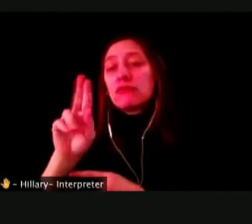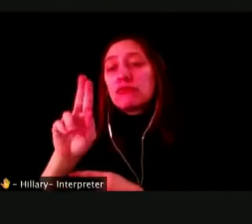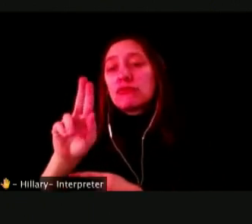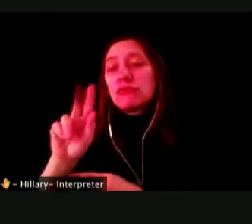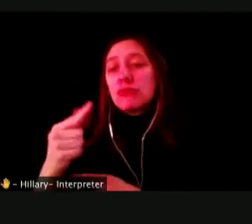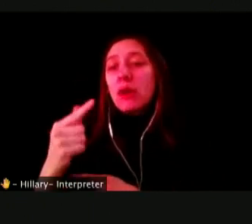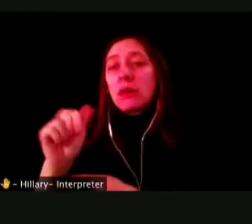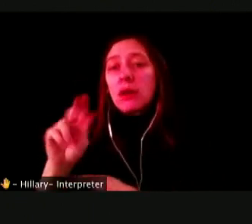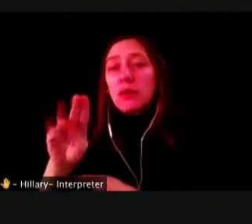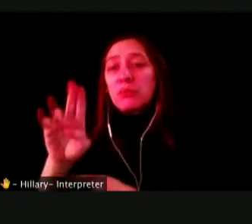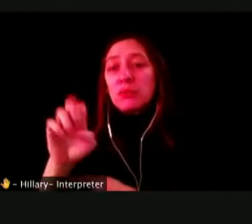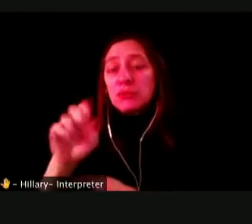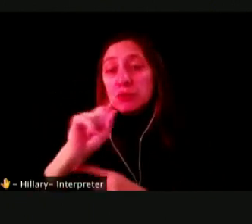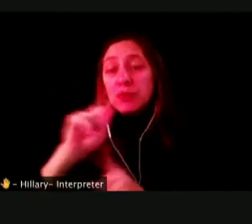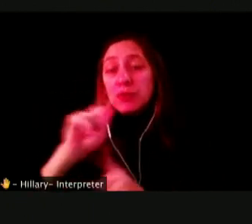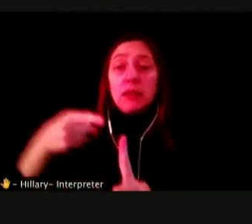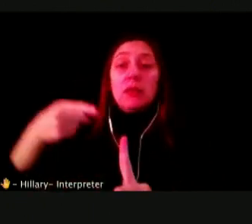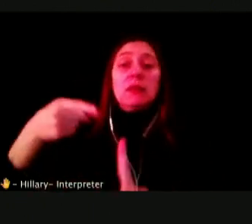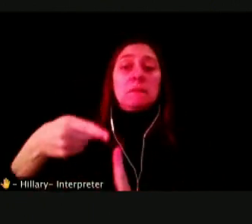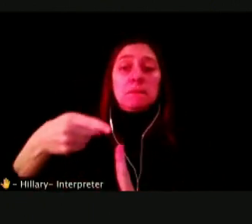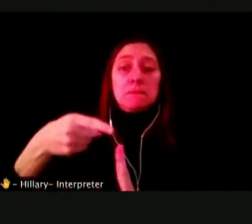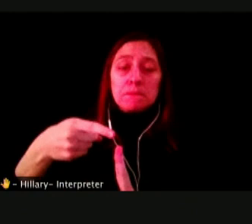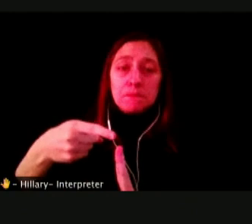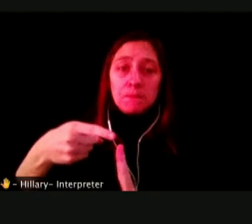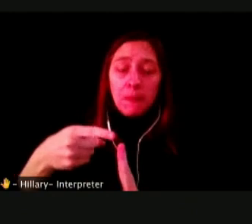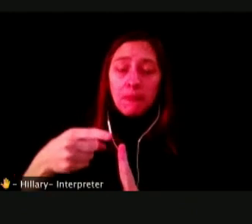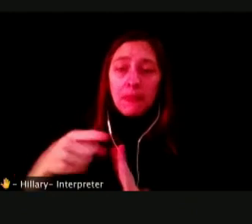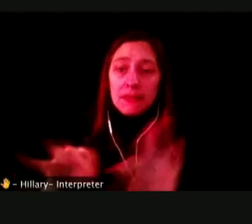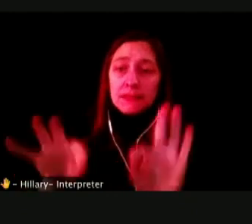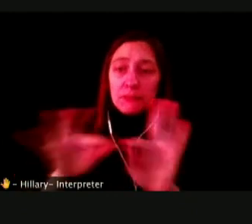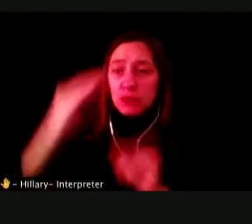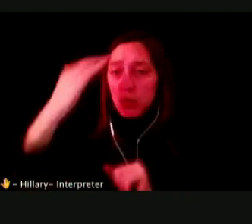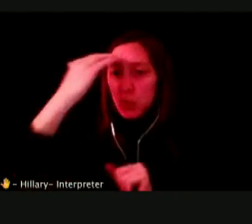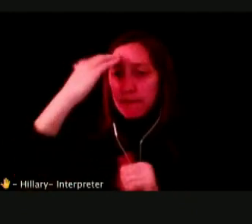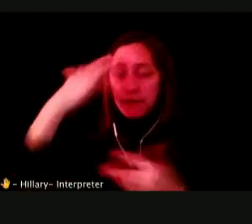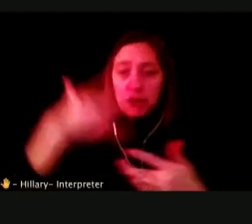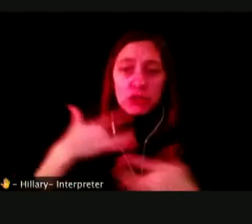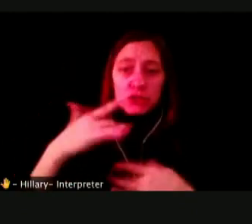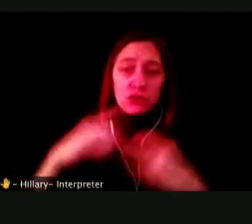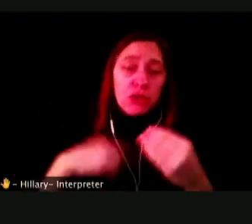THE MAIN THING WE NEED TO BE AWARE OF AND CONCERNED ABOUT IS THE FACT THAT THE BRAIN